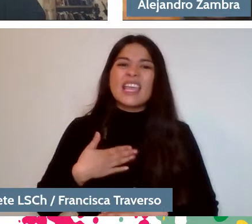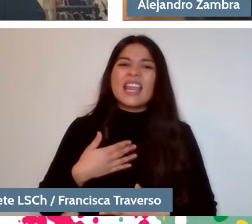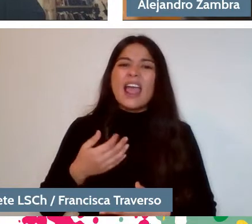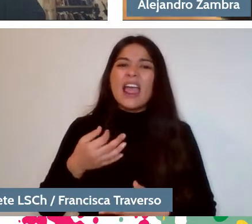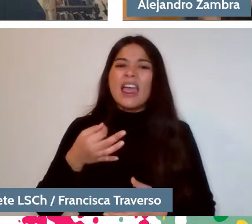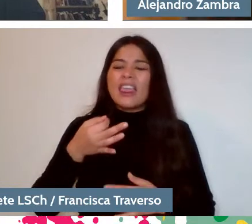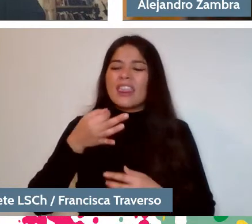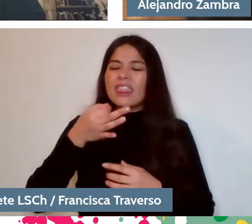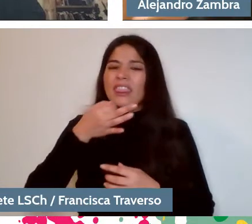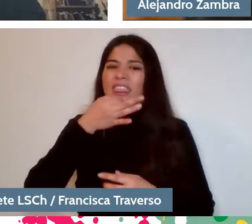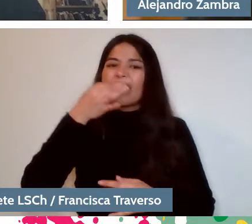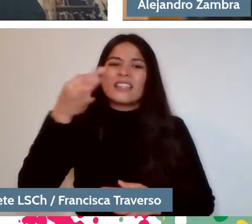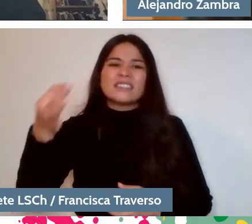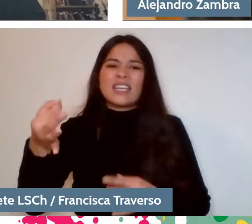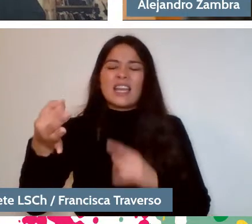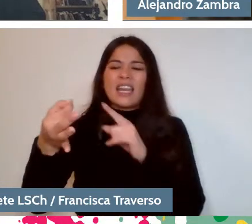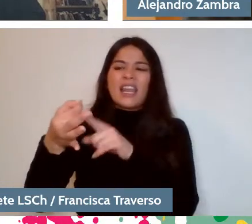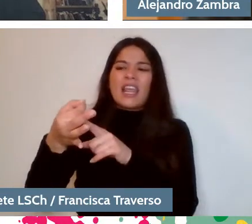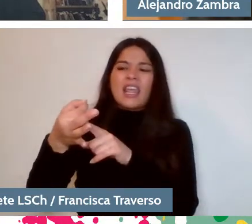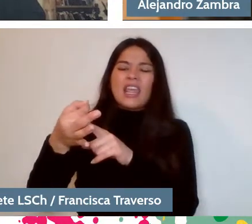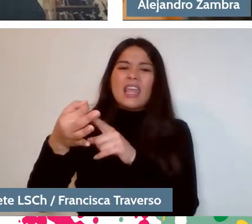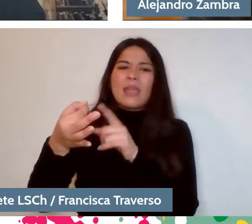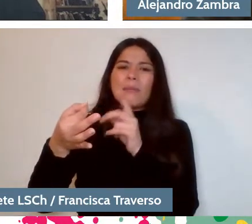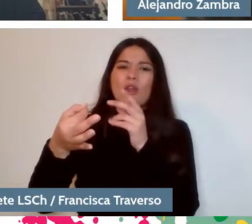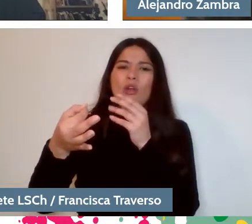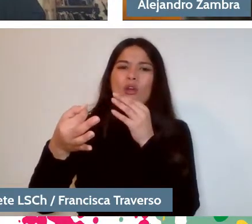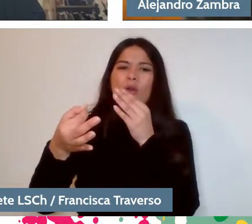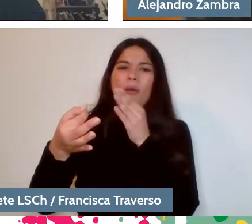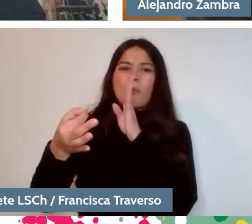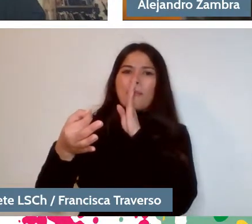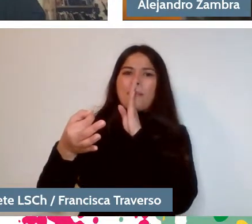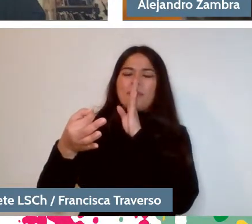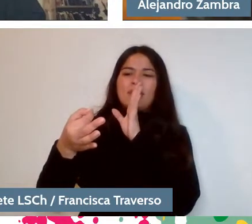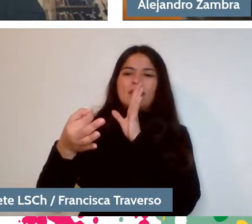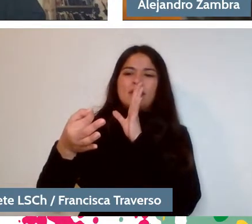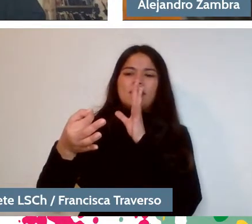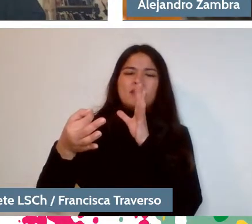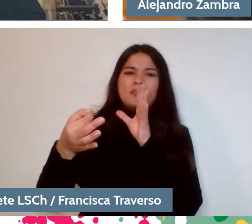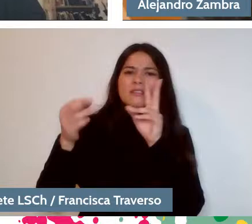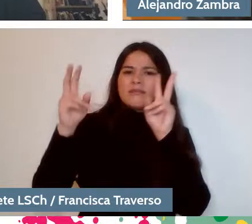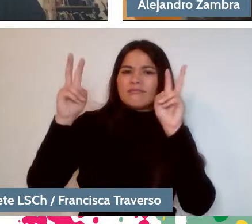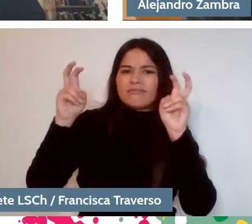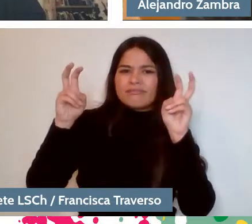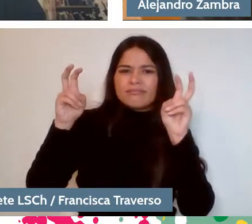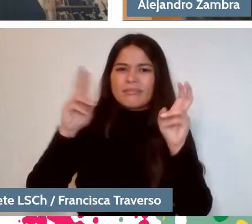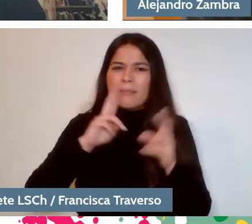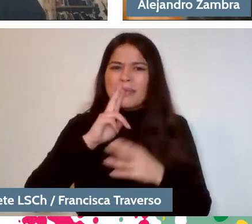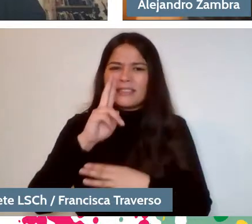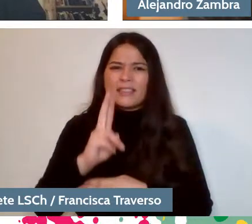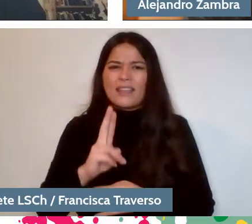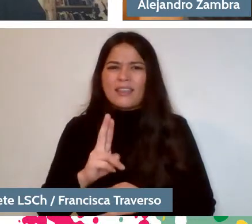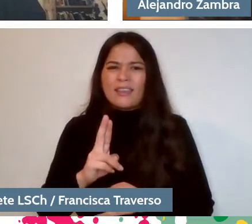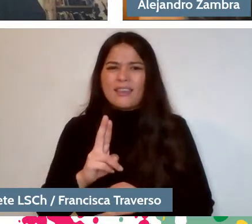I mean, I wanted to speak without saying. So, the mystery of poetry